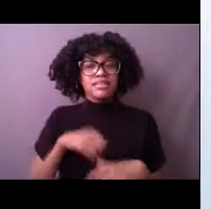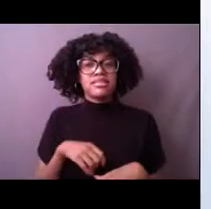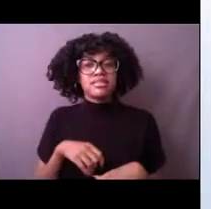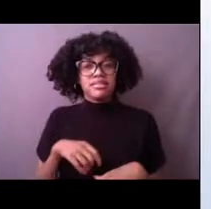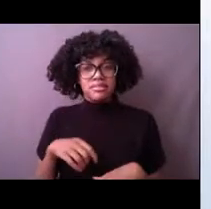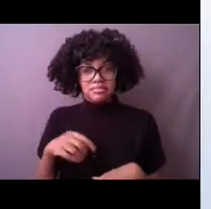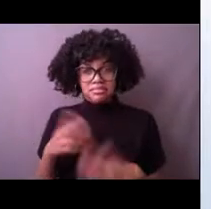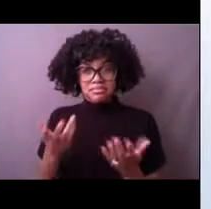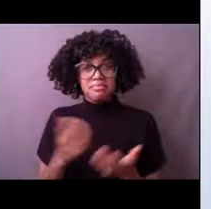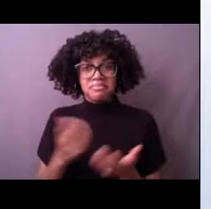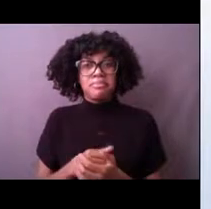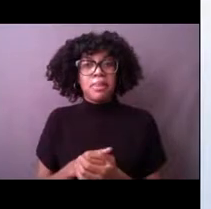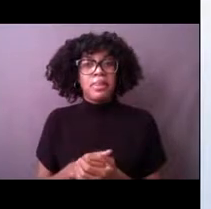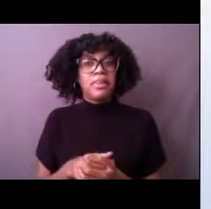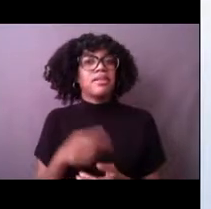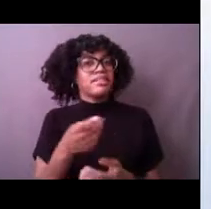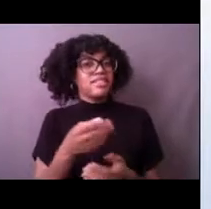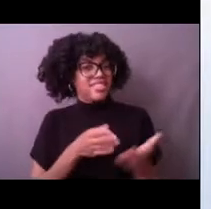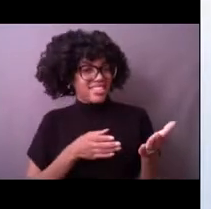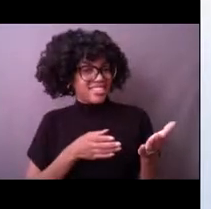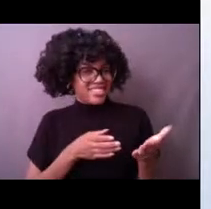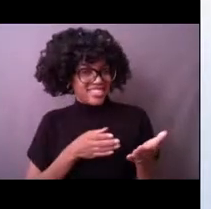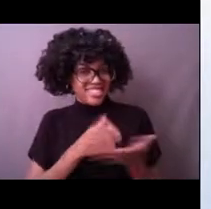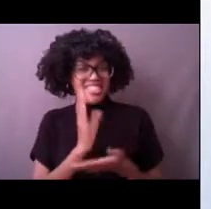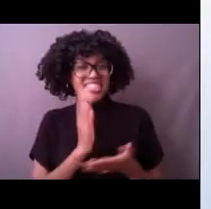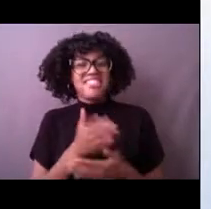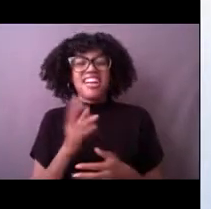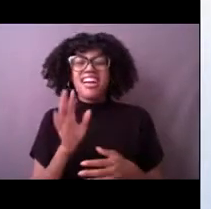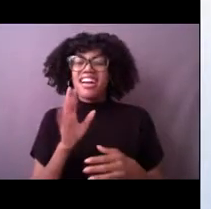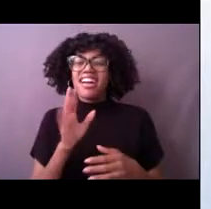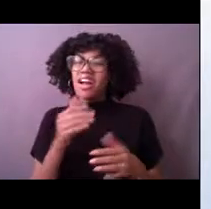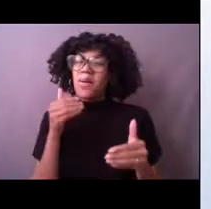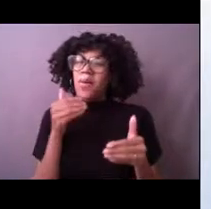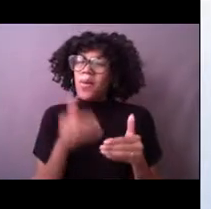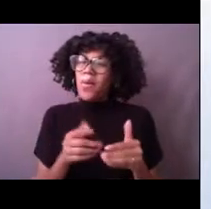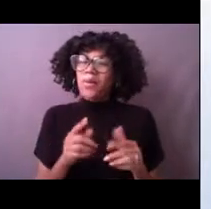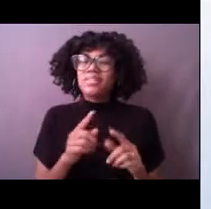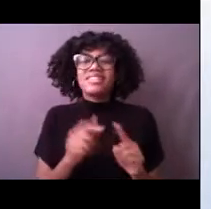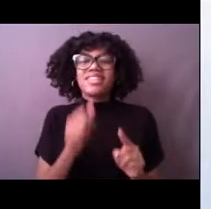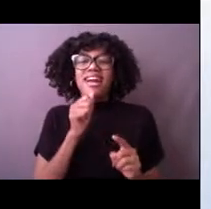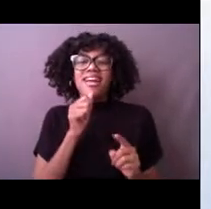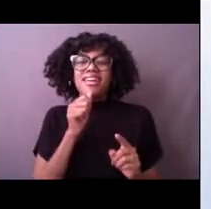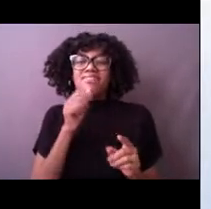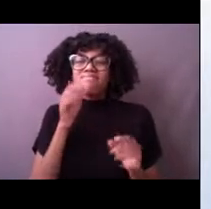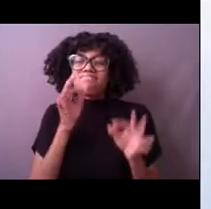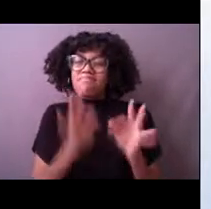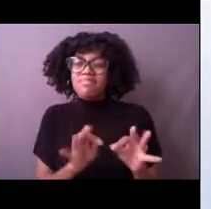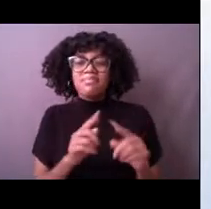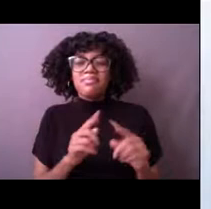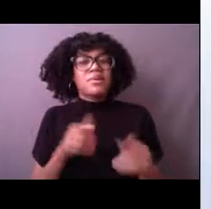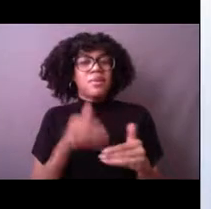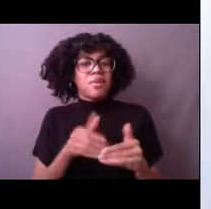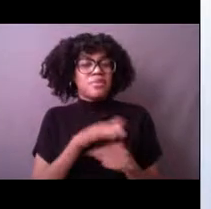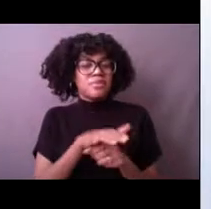All right, yes. Very, very close, but not quite. It actually measures the water column height